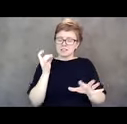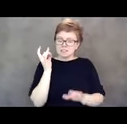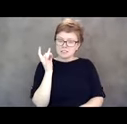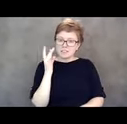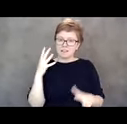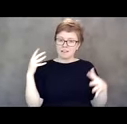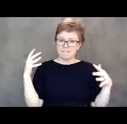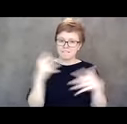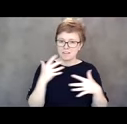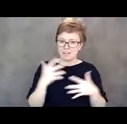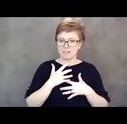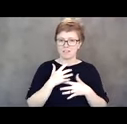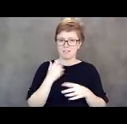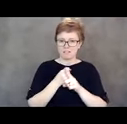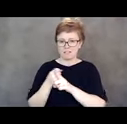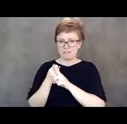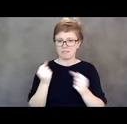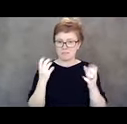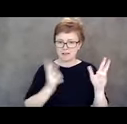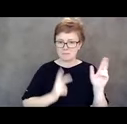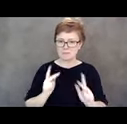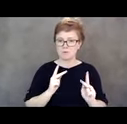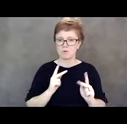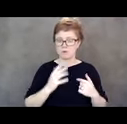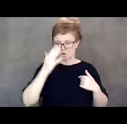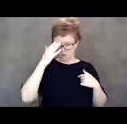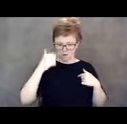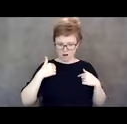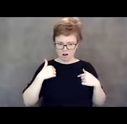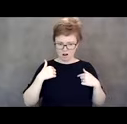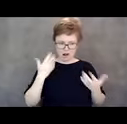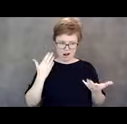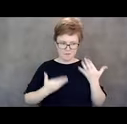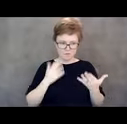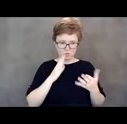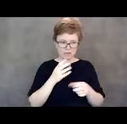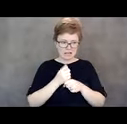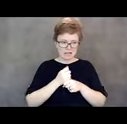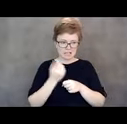knowing that they are at risk of contracting something that they can't see that could take them,